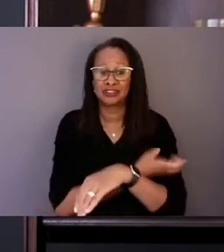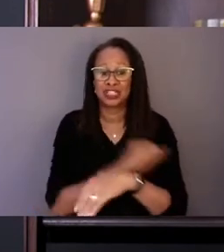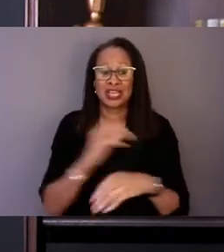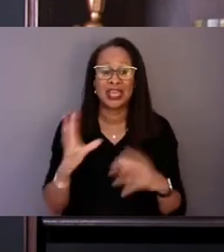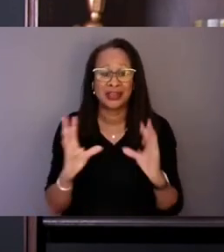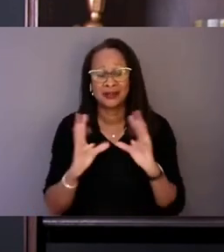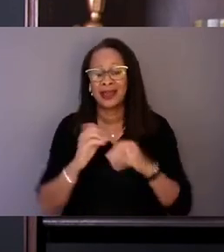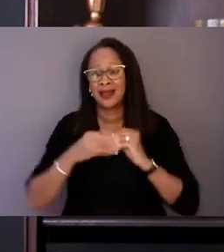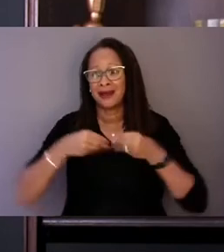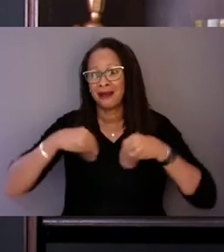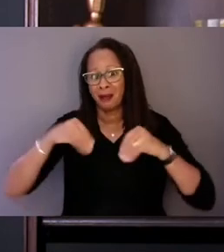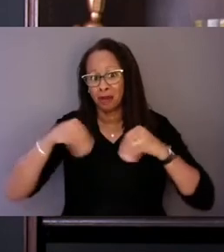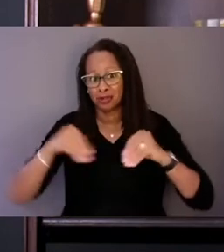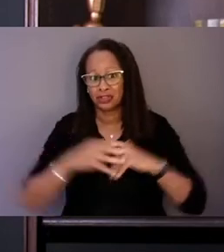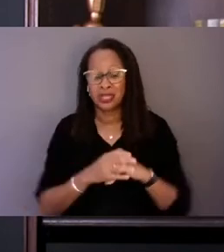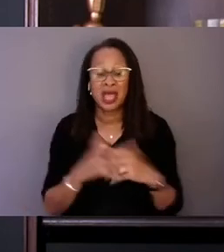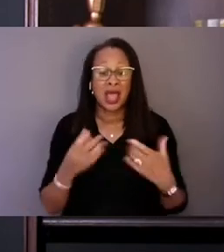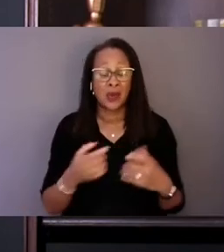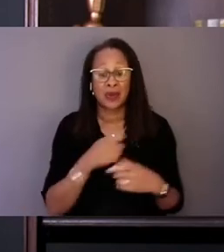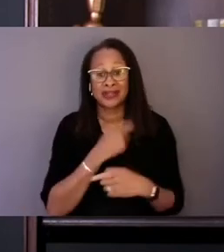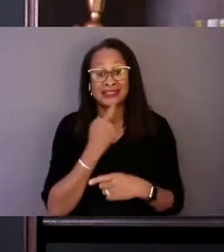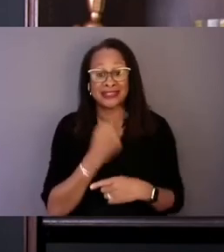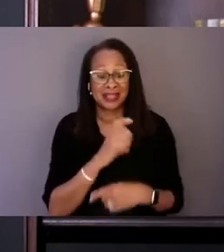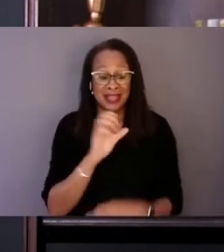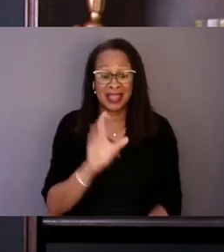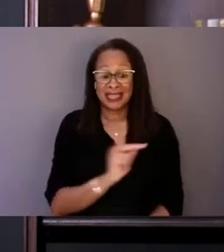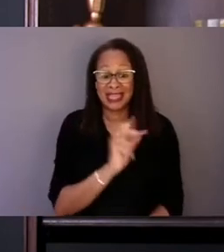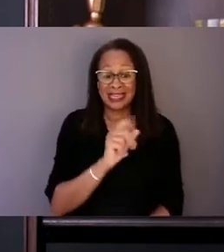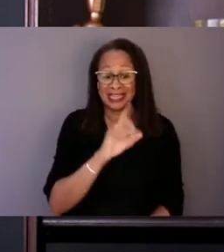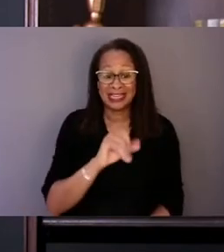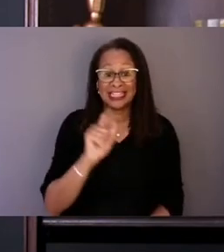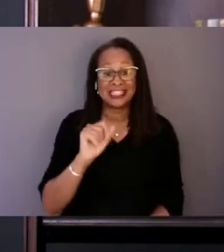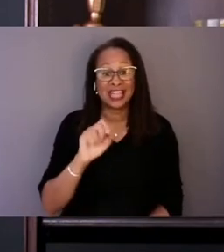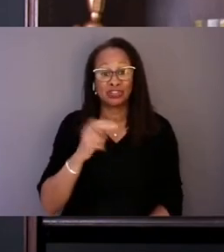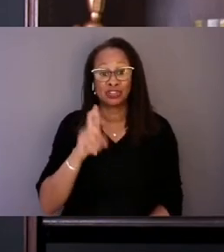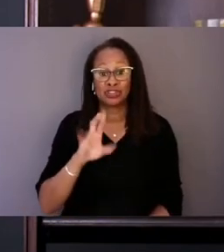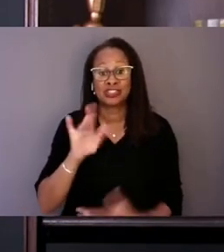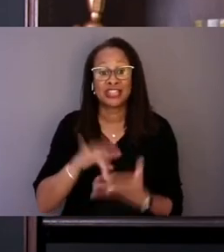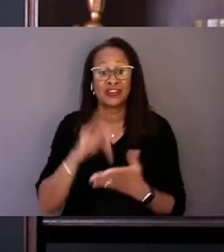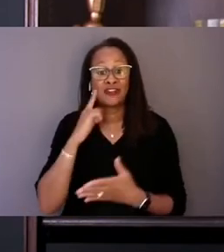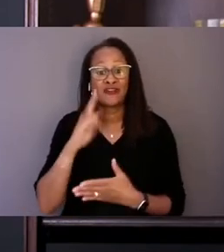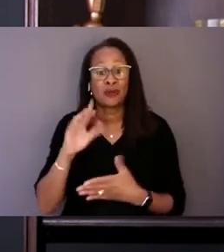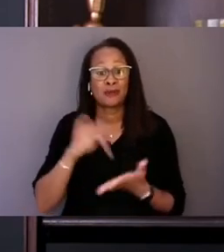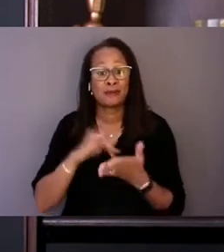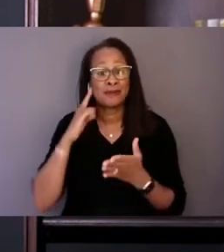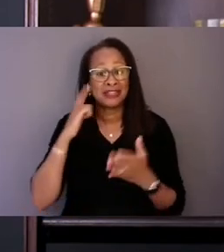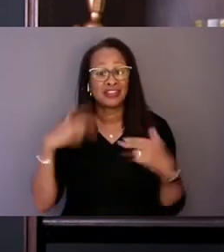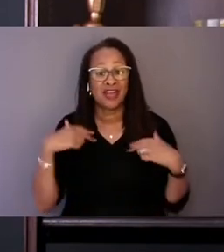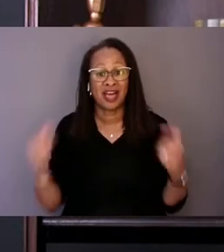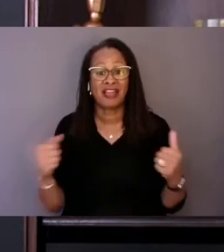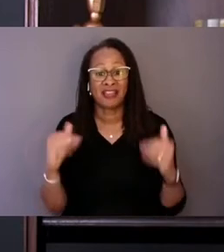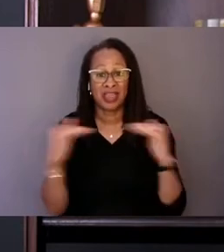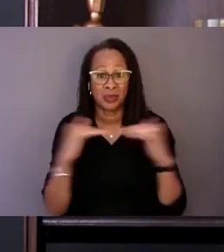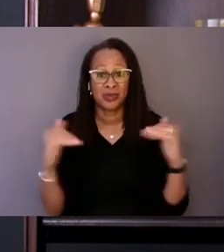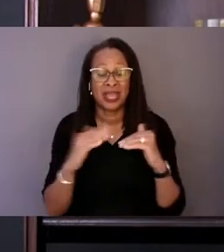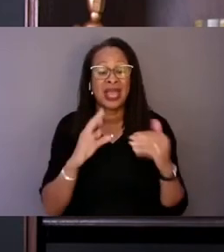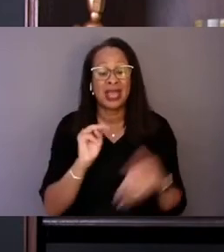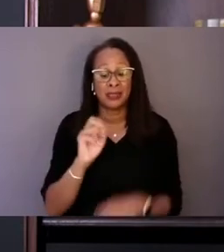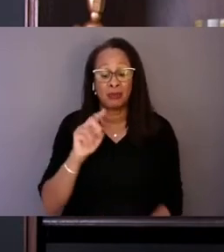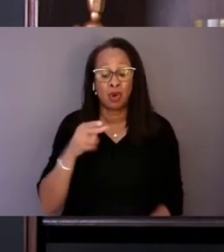to the Kennedy Satcher Center for Mental Health Equity and the Morehouse School of Medicine for their work on this important and timely topic